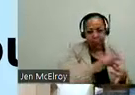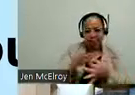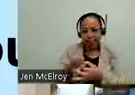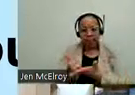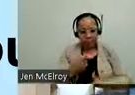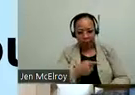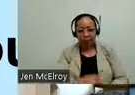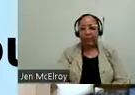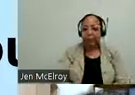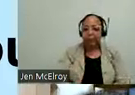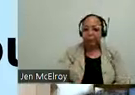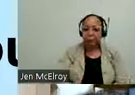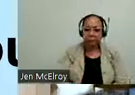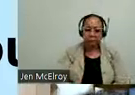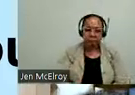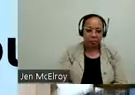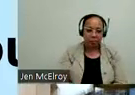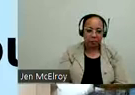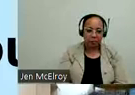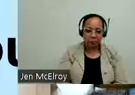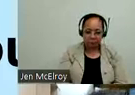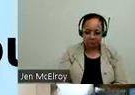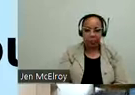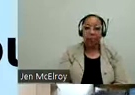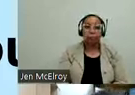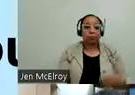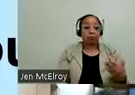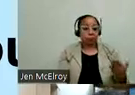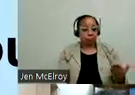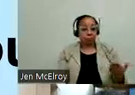So this is how to apply. There's one more job that I did not put on here